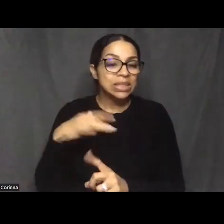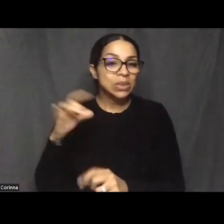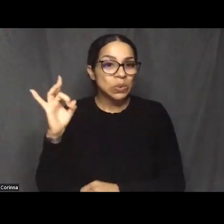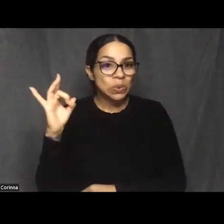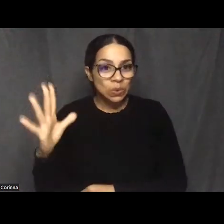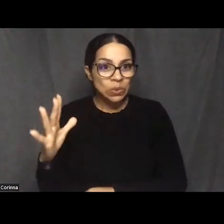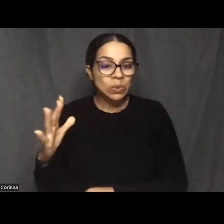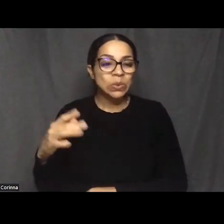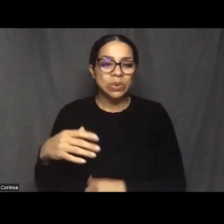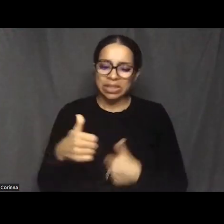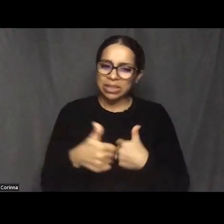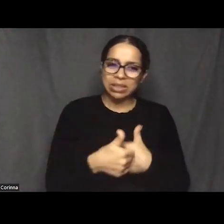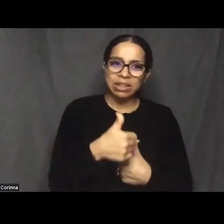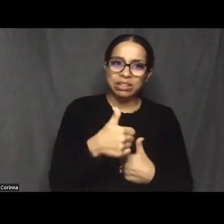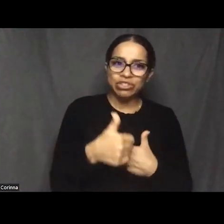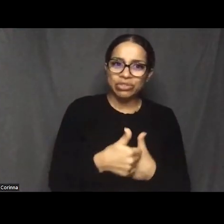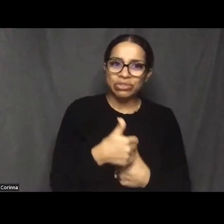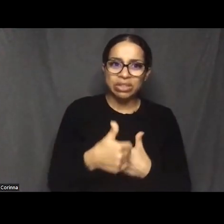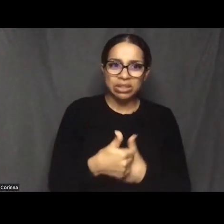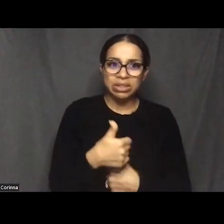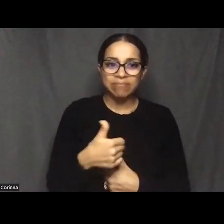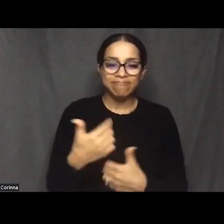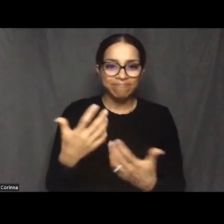are as just as much in peril.